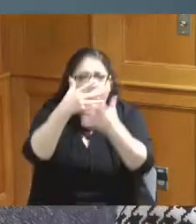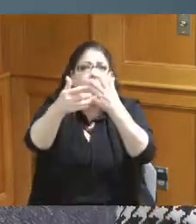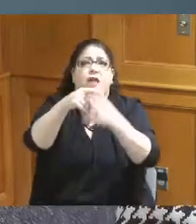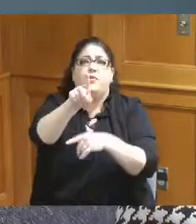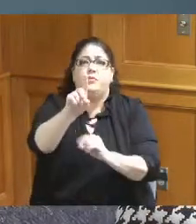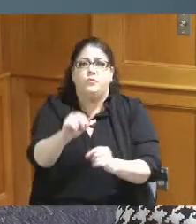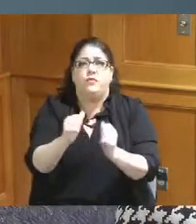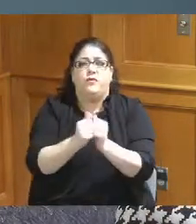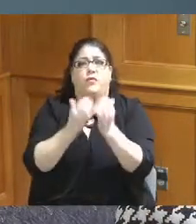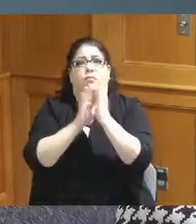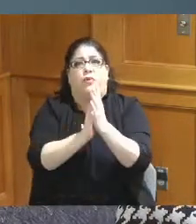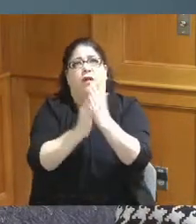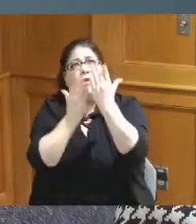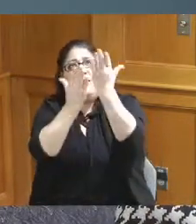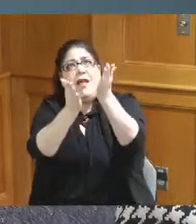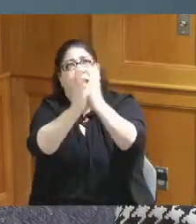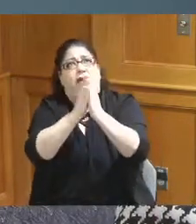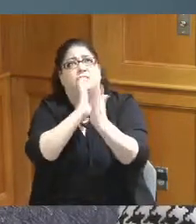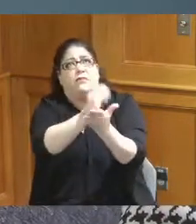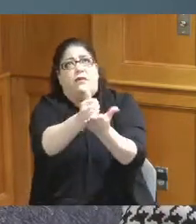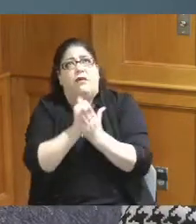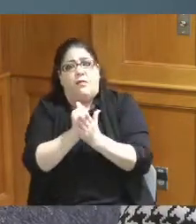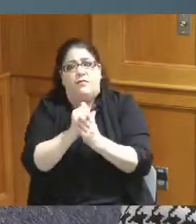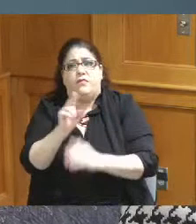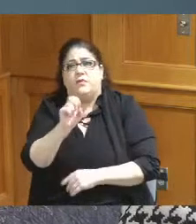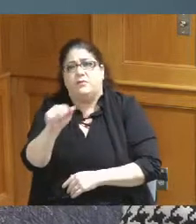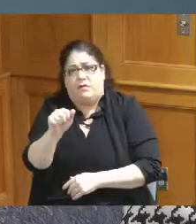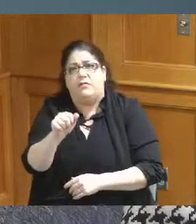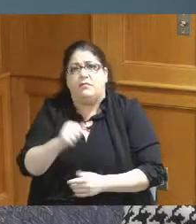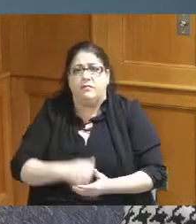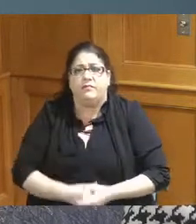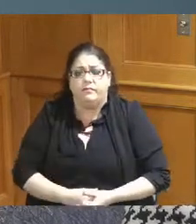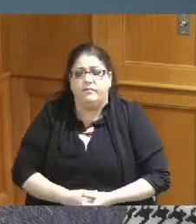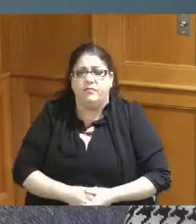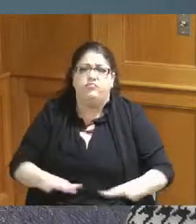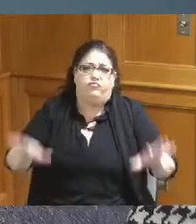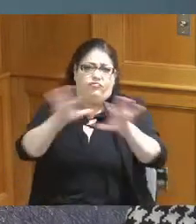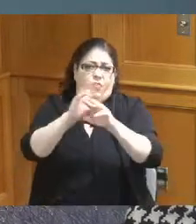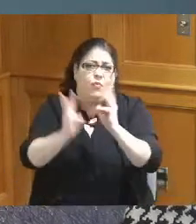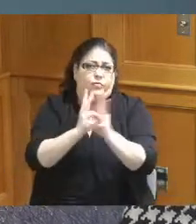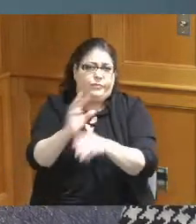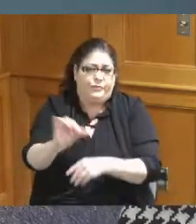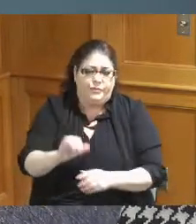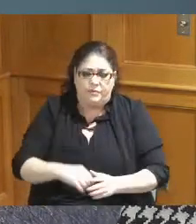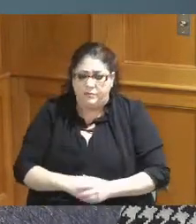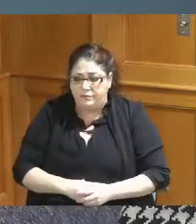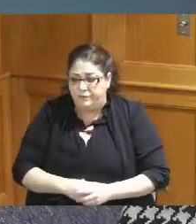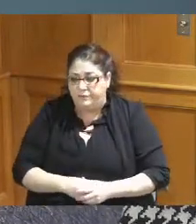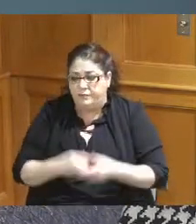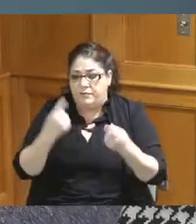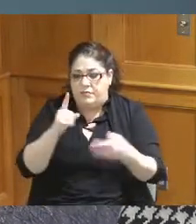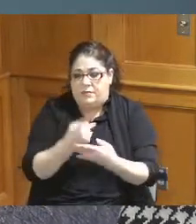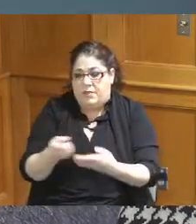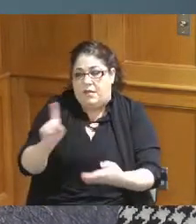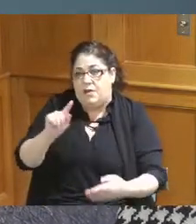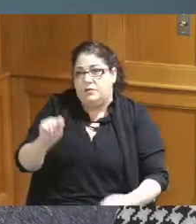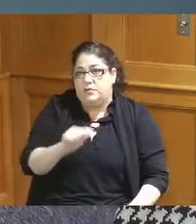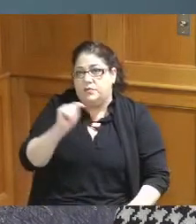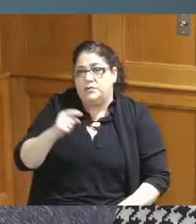violence in our whole United States of America last Tuesday I attended the Land Bank meeting